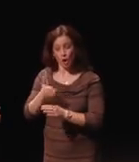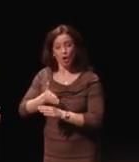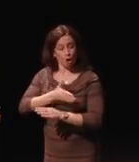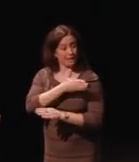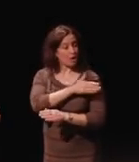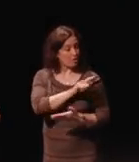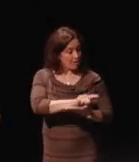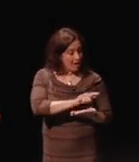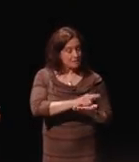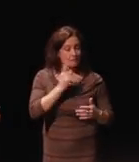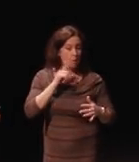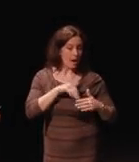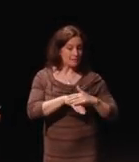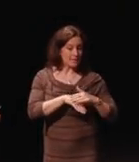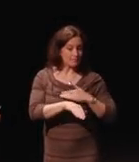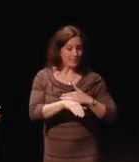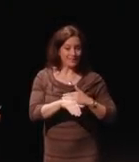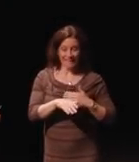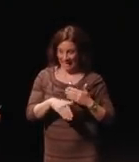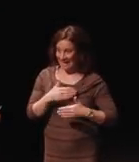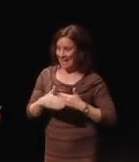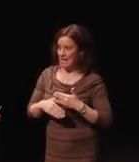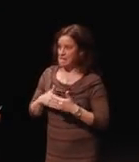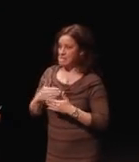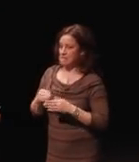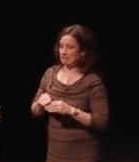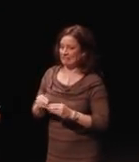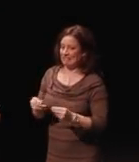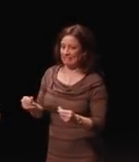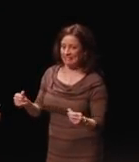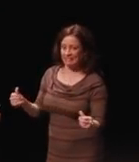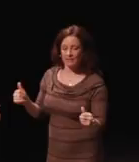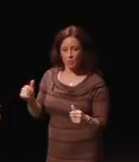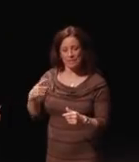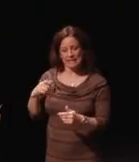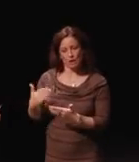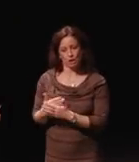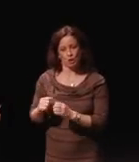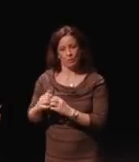accessibility laws were slowly starting to seep away and we needed a new law to get